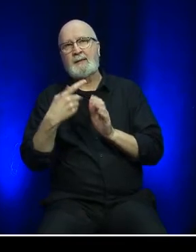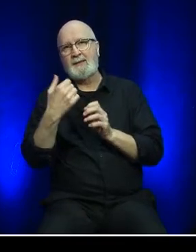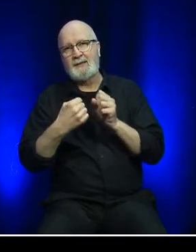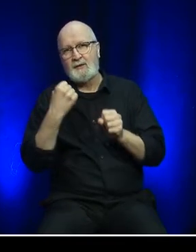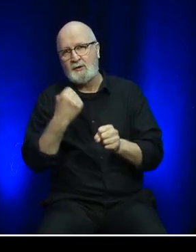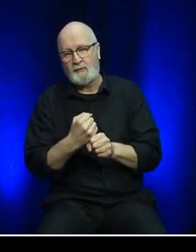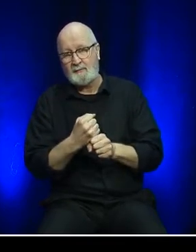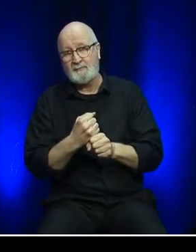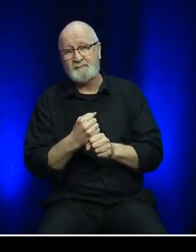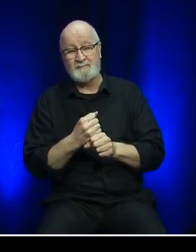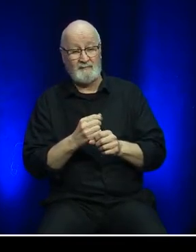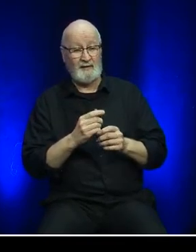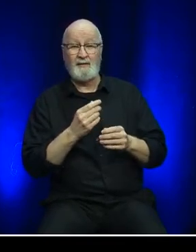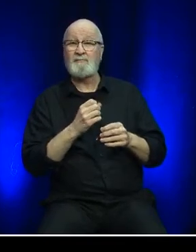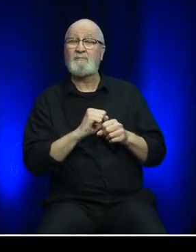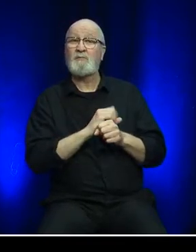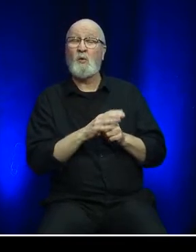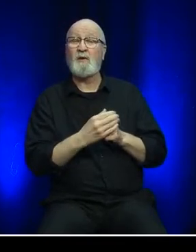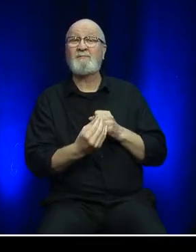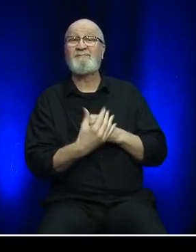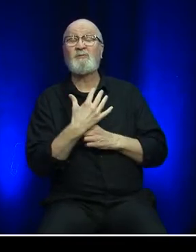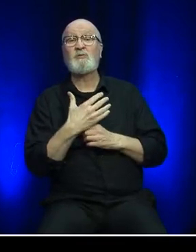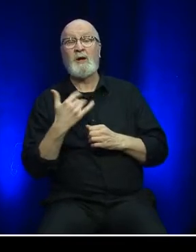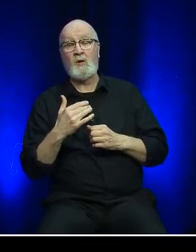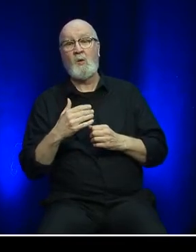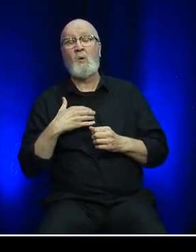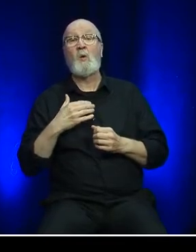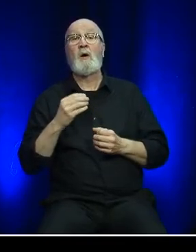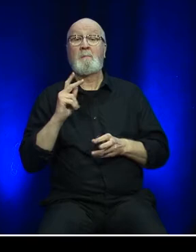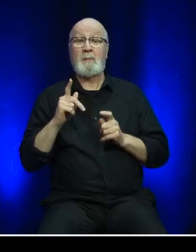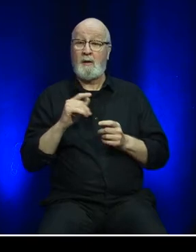Due to the pandemic, we witnessed significant drops in passenger volumes